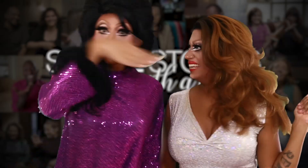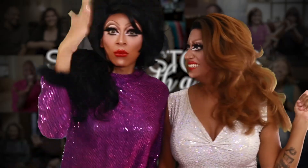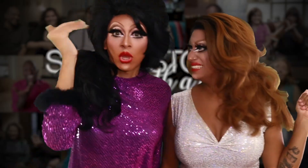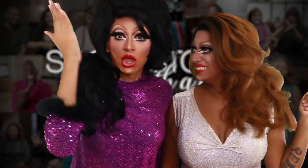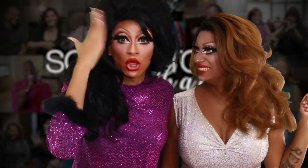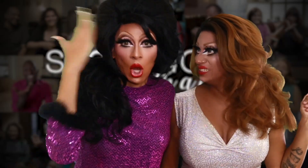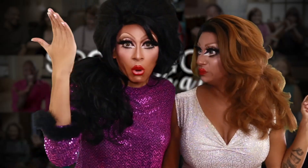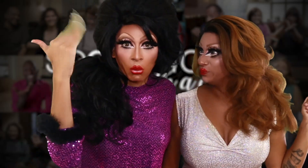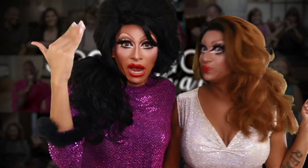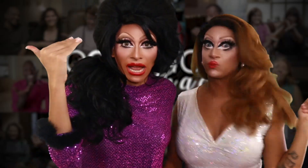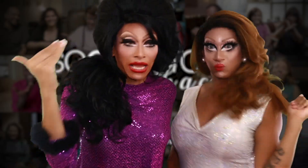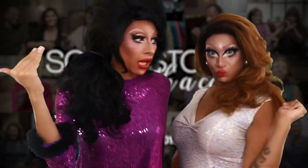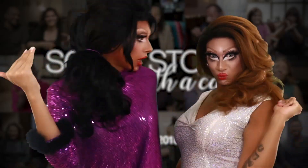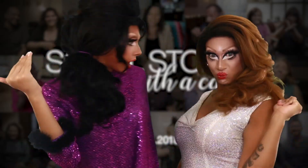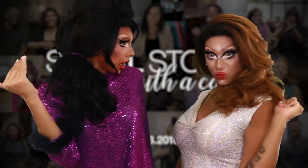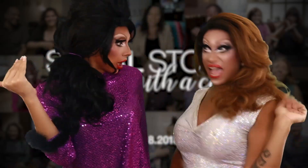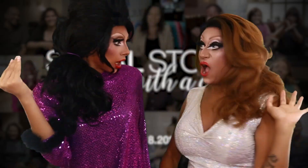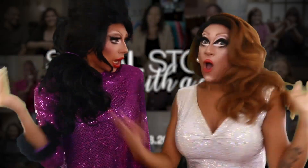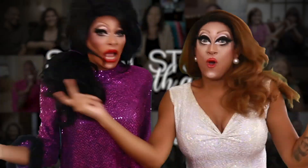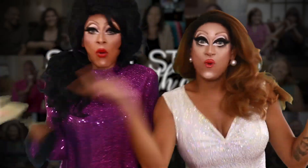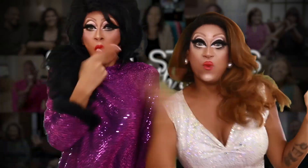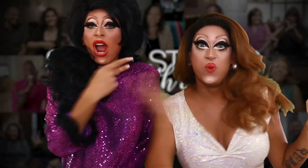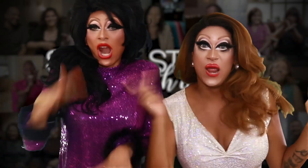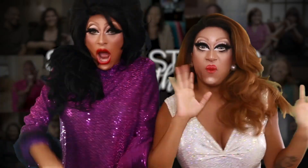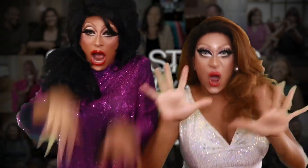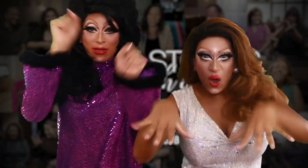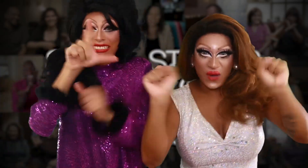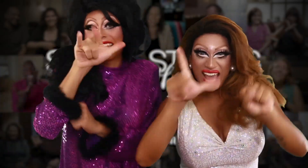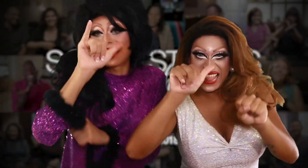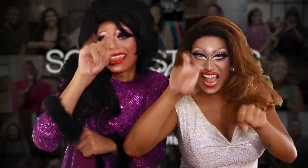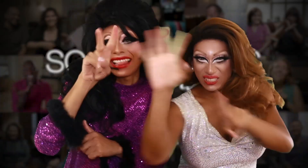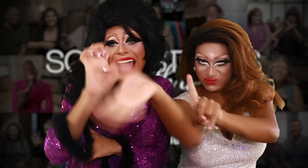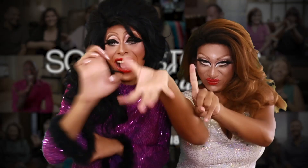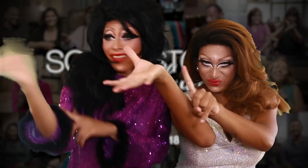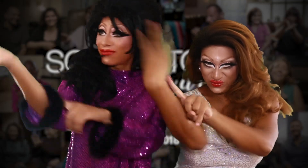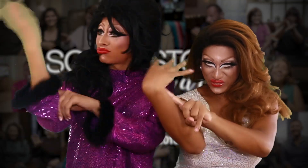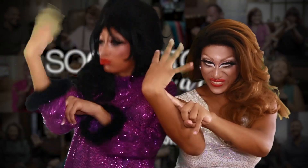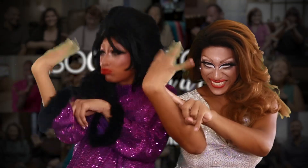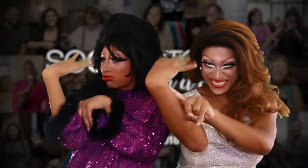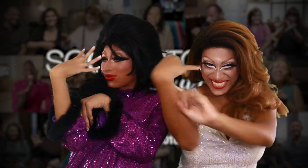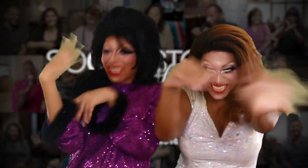Know why? We’re the livestreaming hosts of the event!